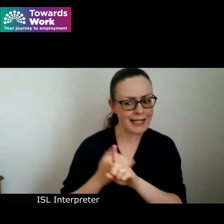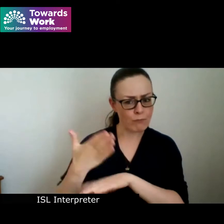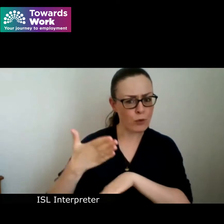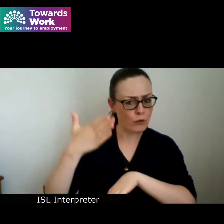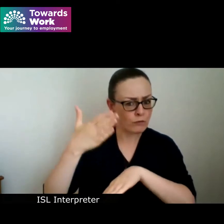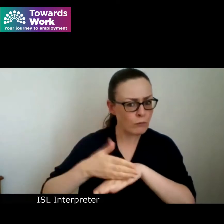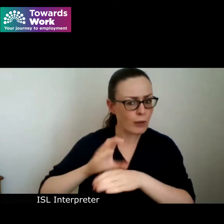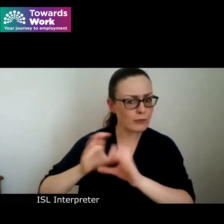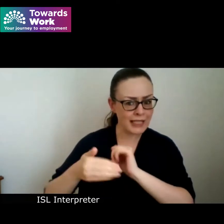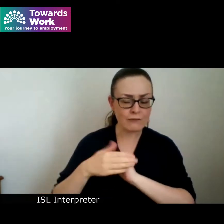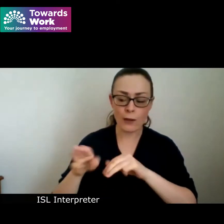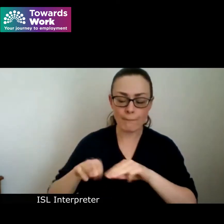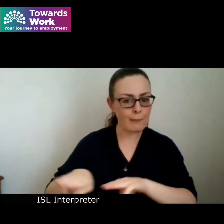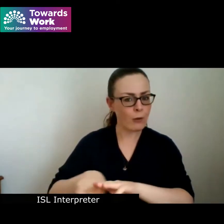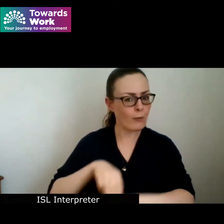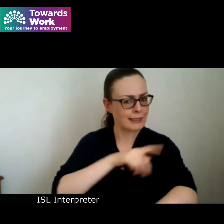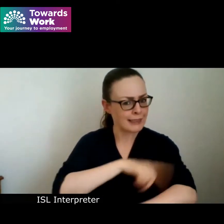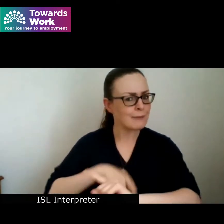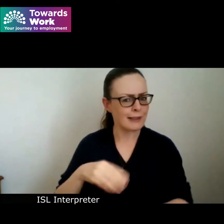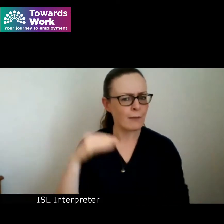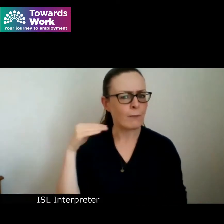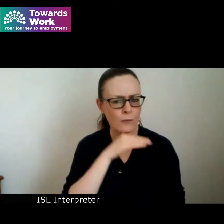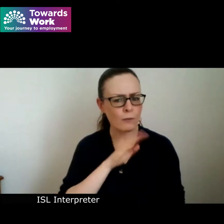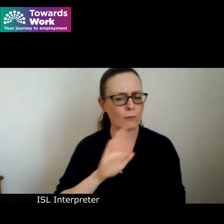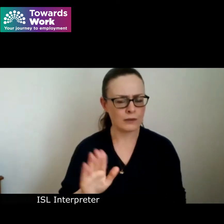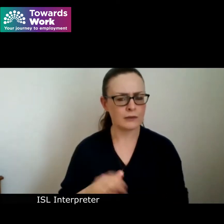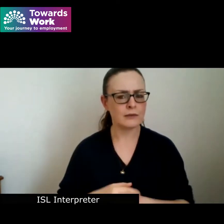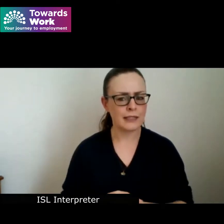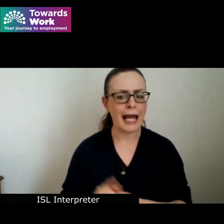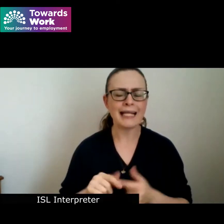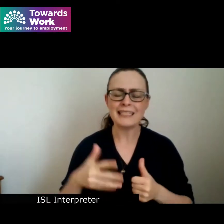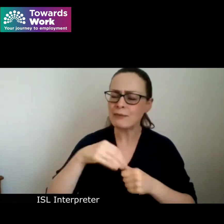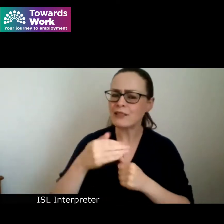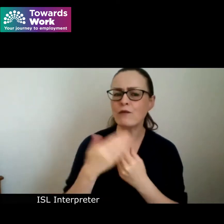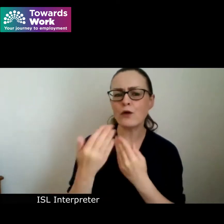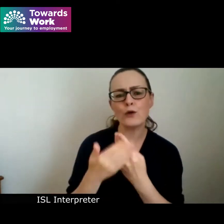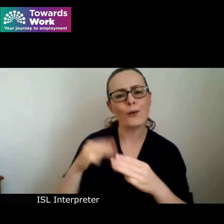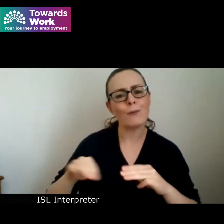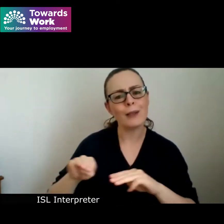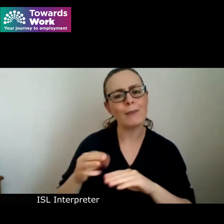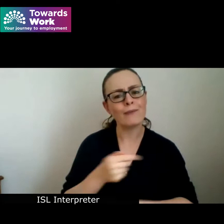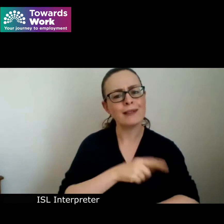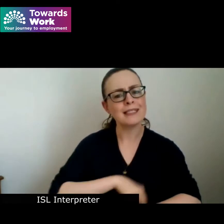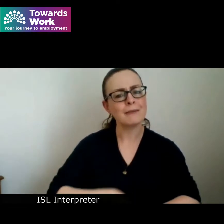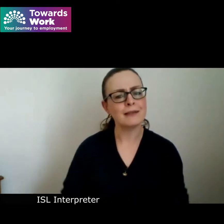is essential and it is particularly important for young people with disabilities who are likely to